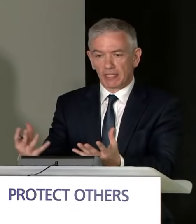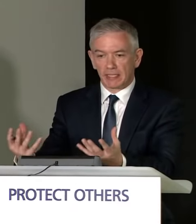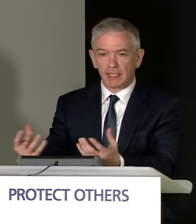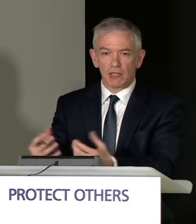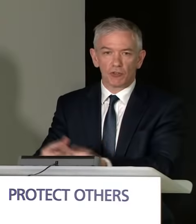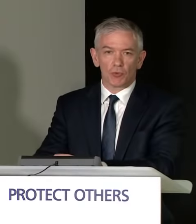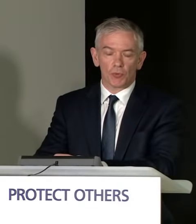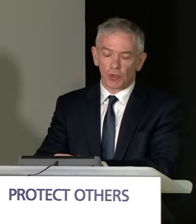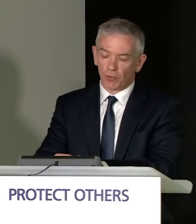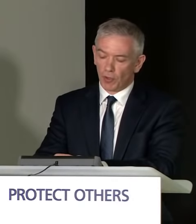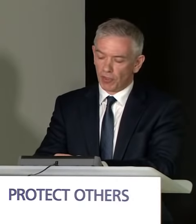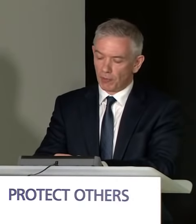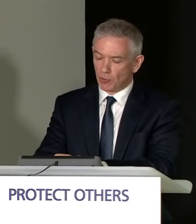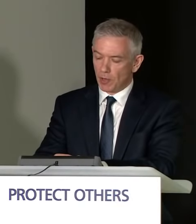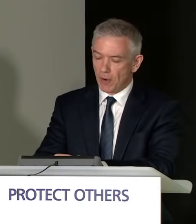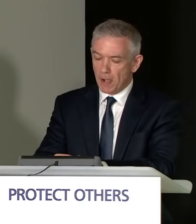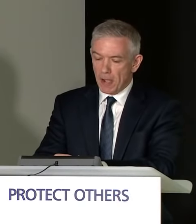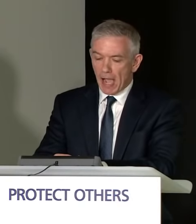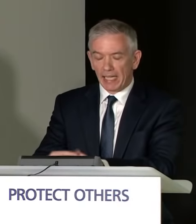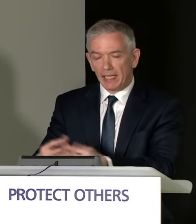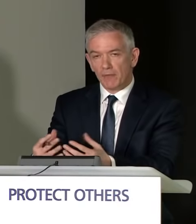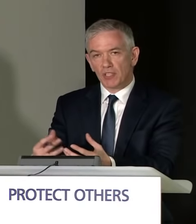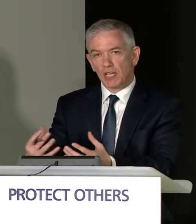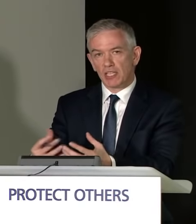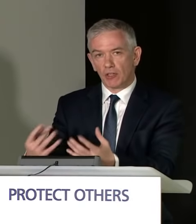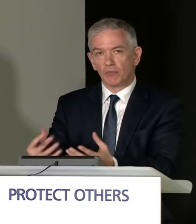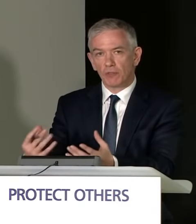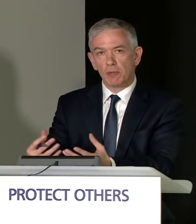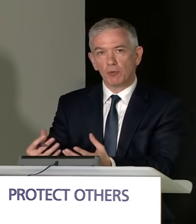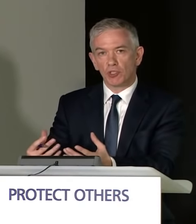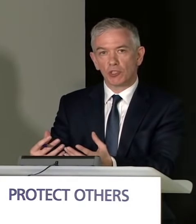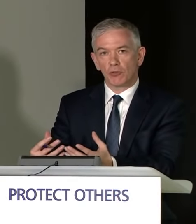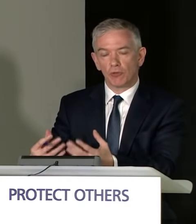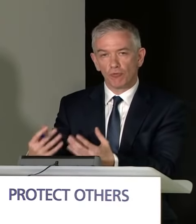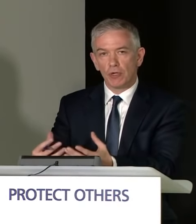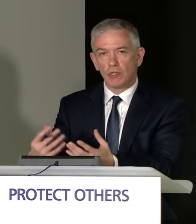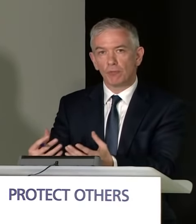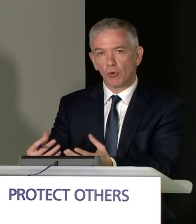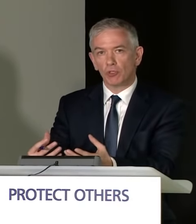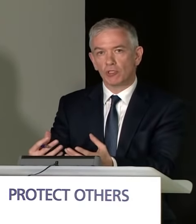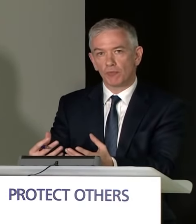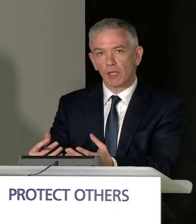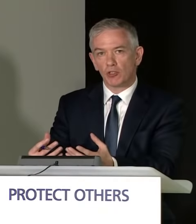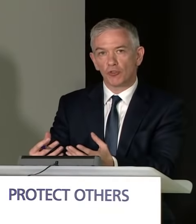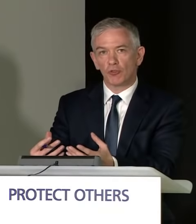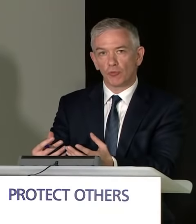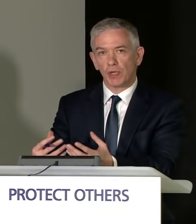leaving our details with them as well. I can't emphasise enough to people just now the real importance of making sure that we